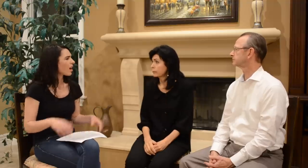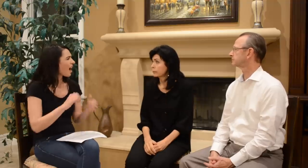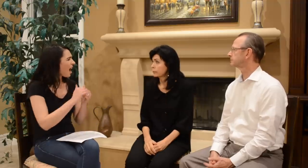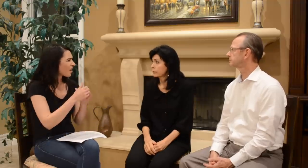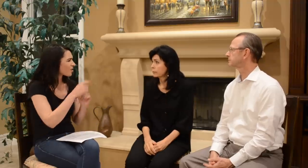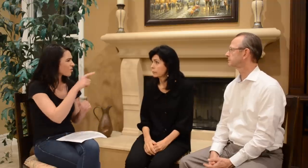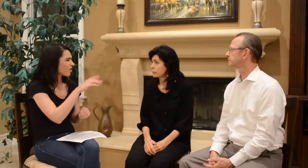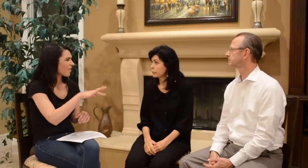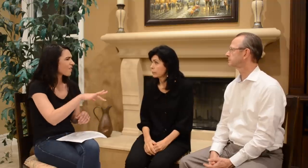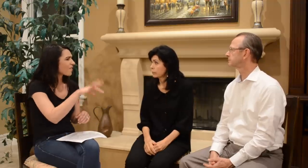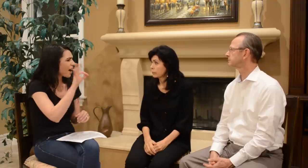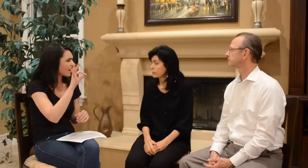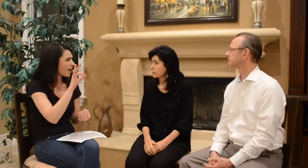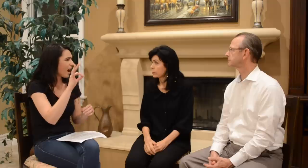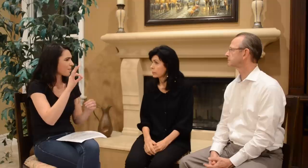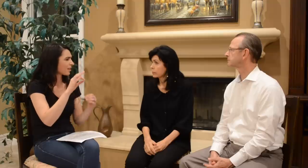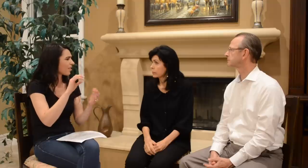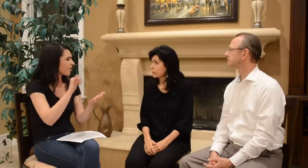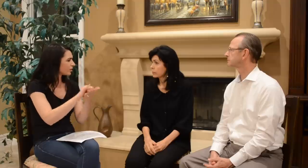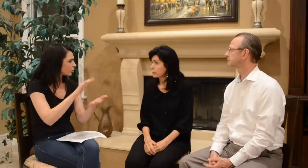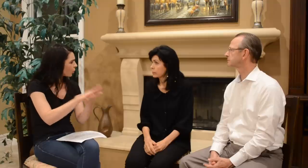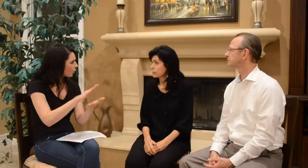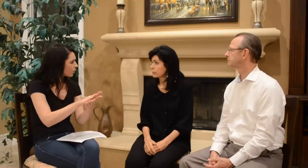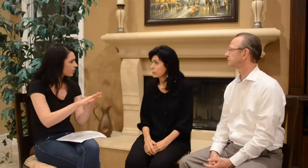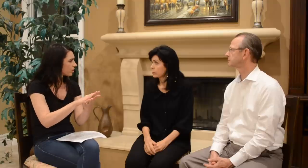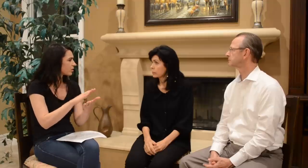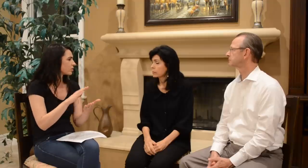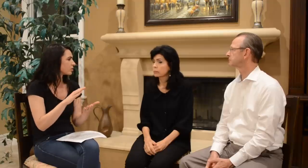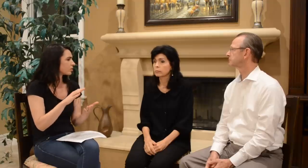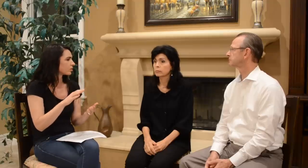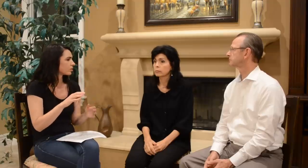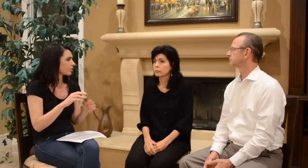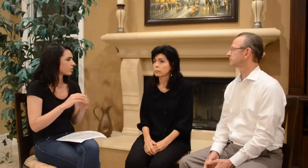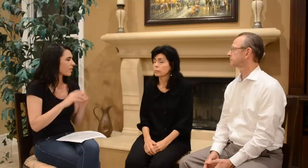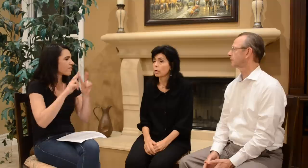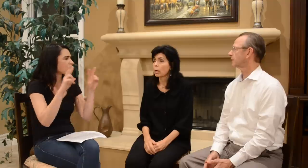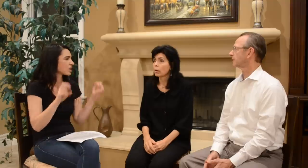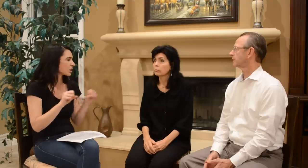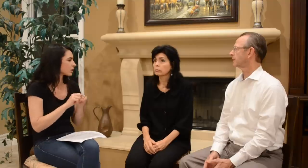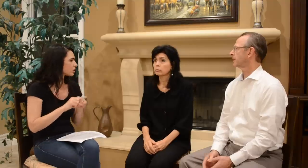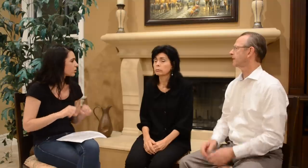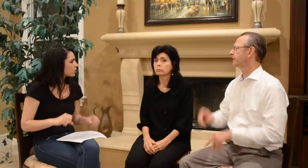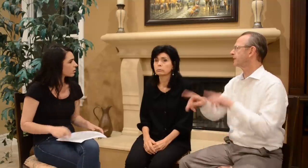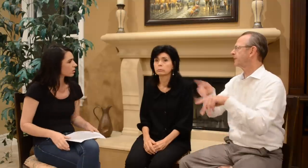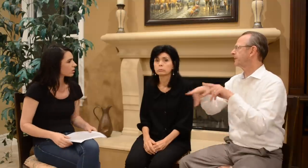How did you find out about that school? Vista Square.